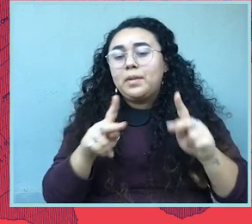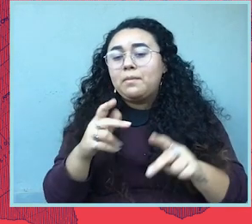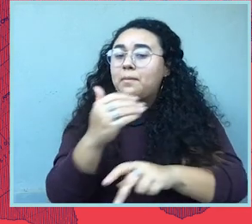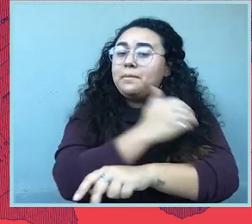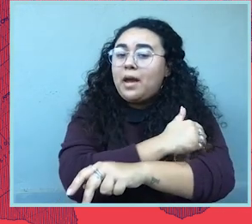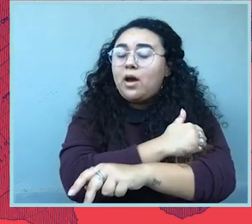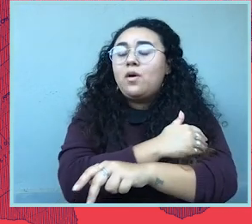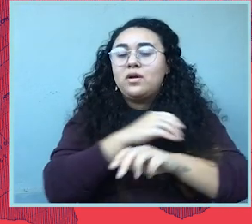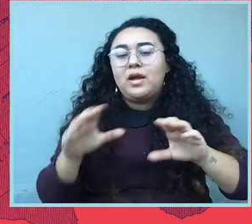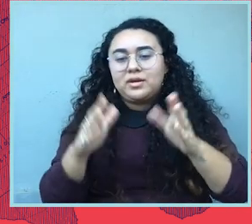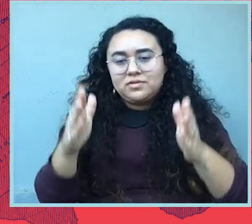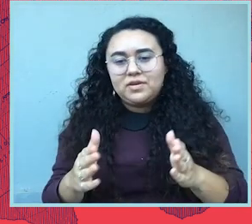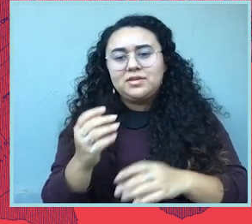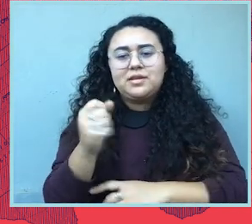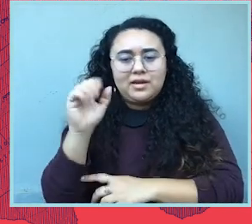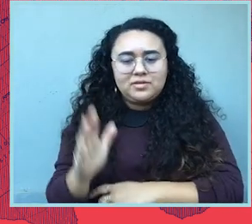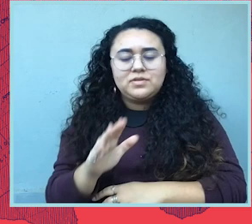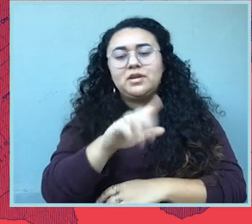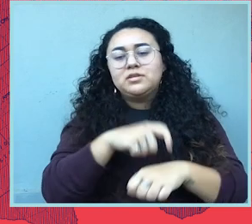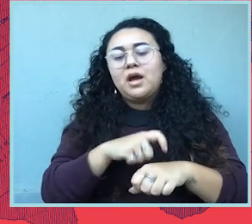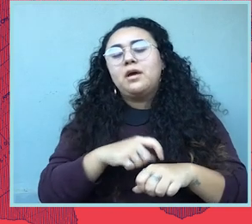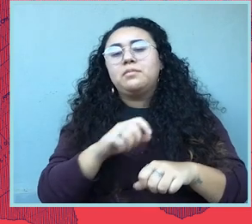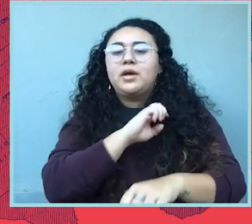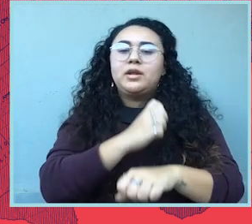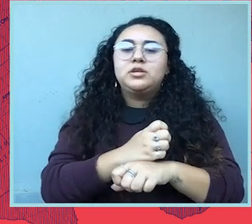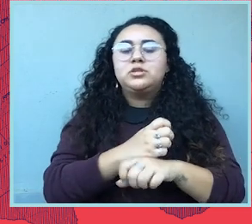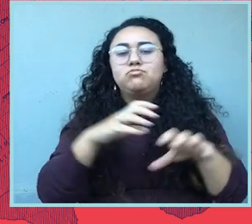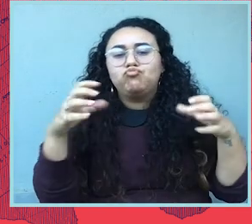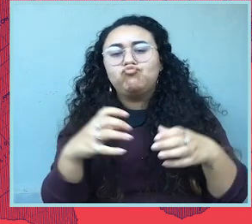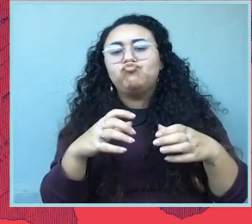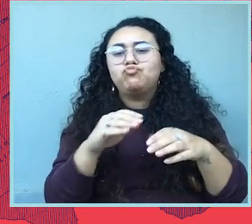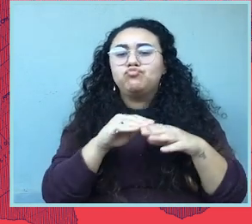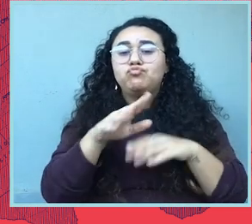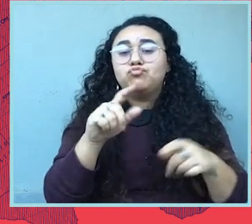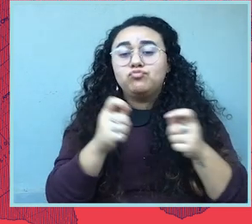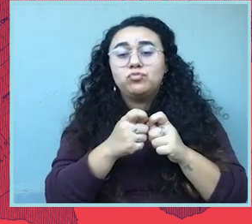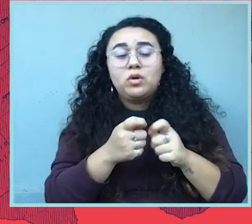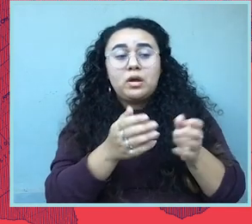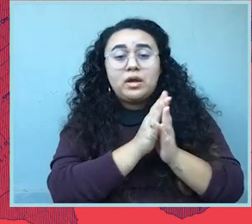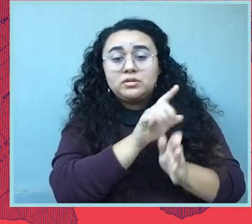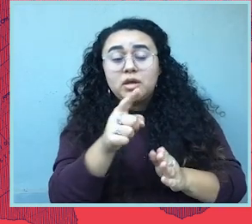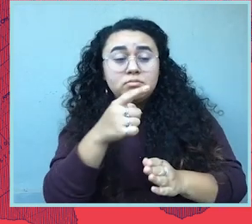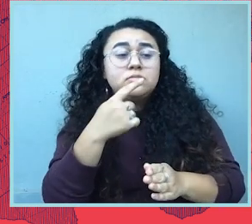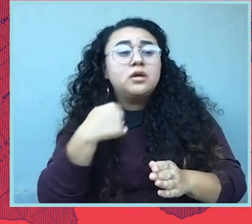Our grassroots army of ACLU people power activists volunteer their time and energy to mobilize and affect change.